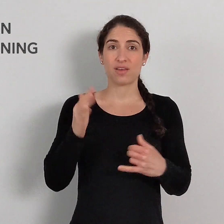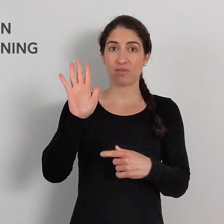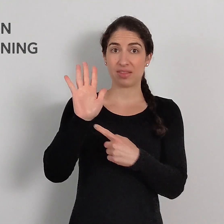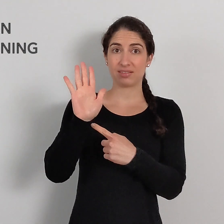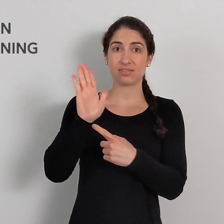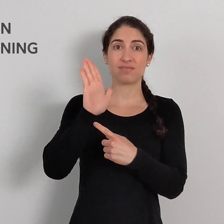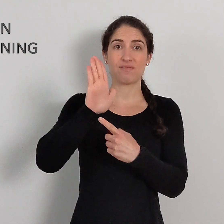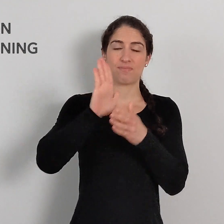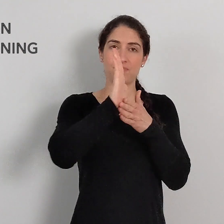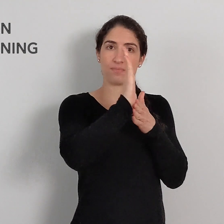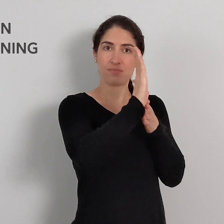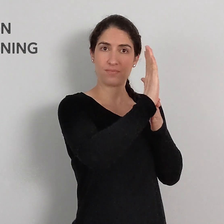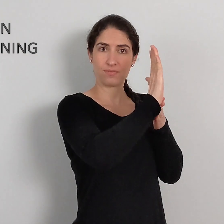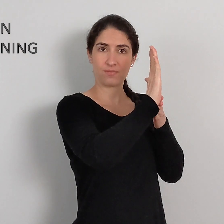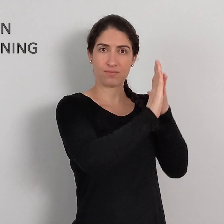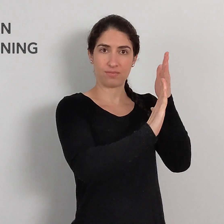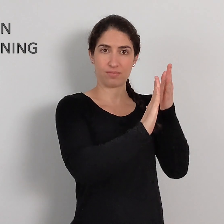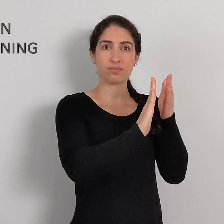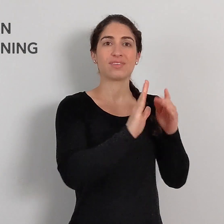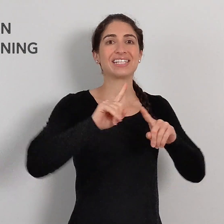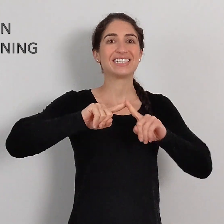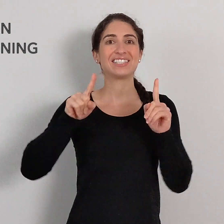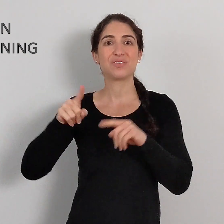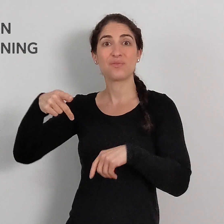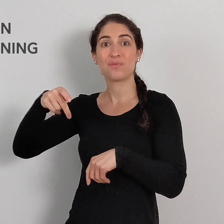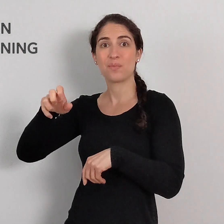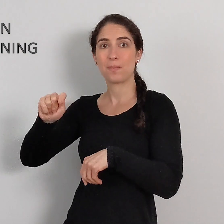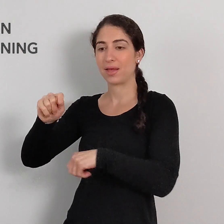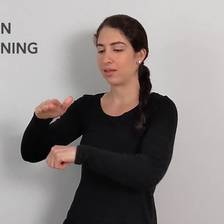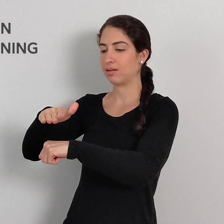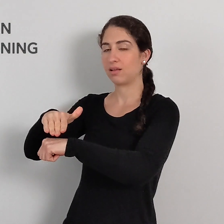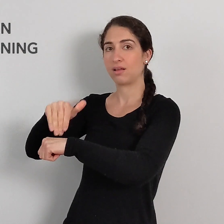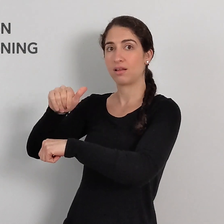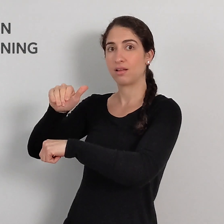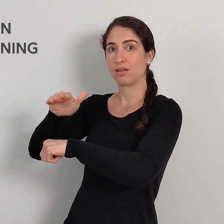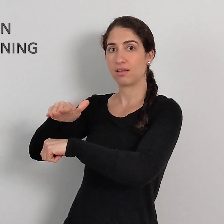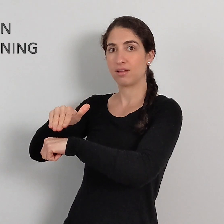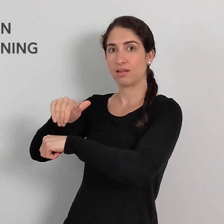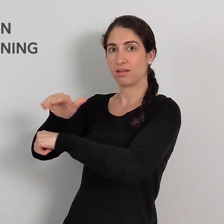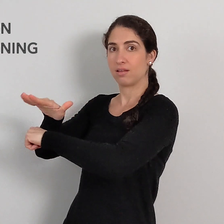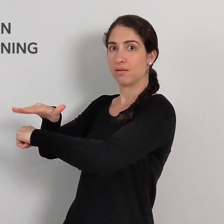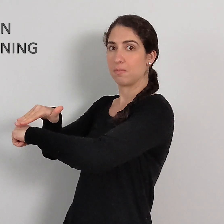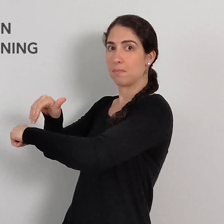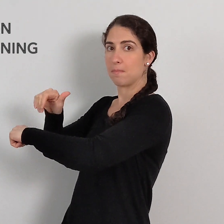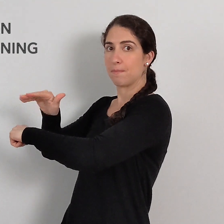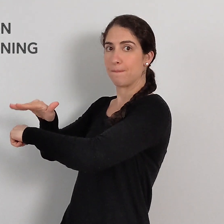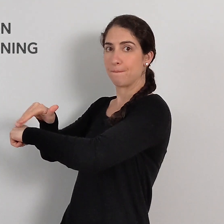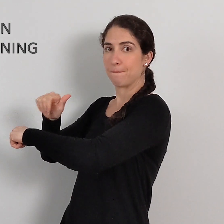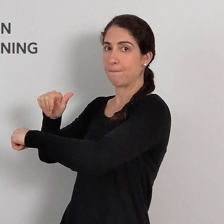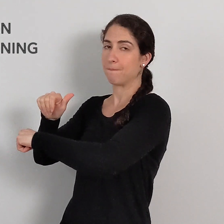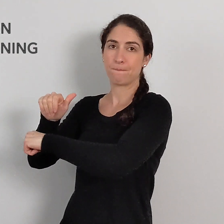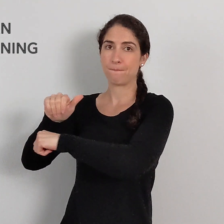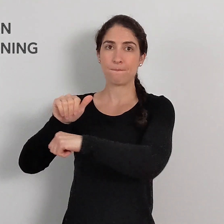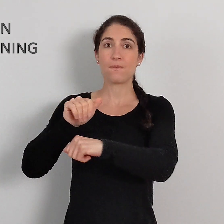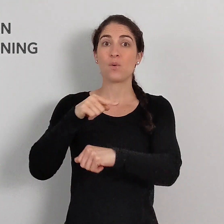So now the hand is flat -- different from PET where the fingers bend inward.